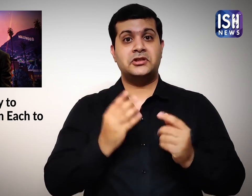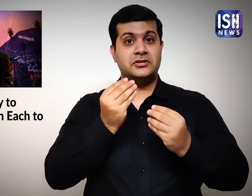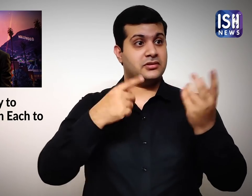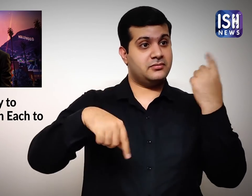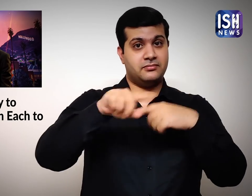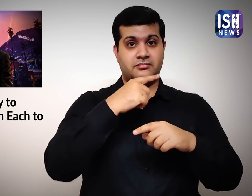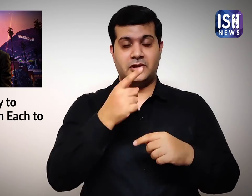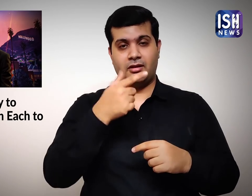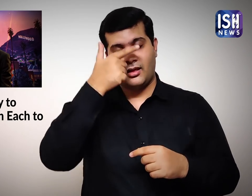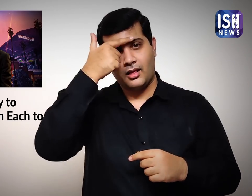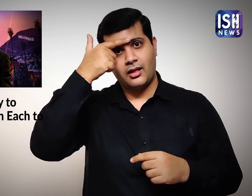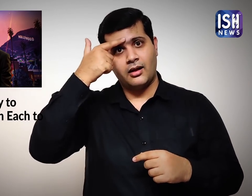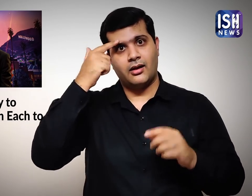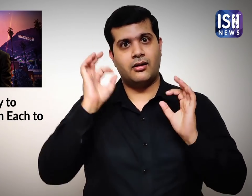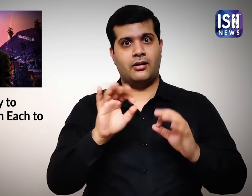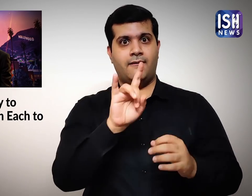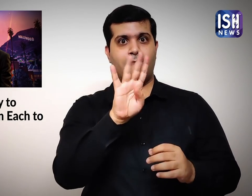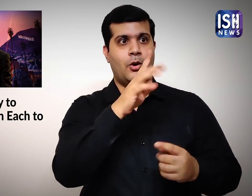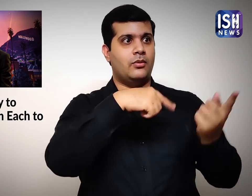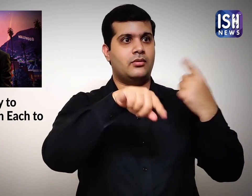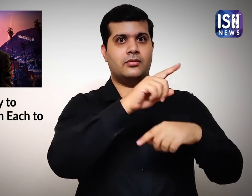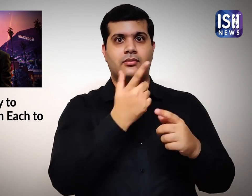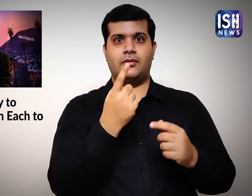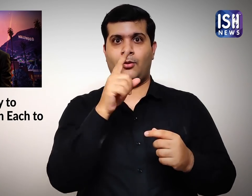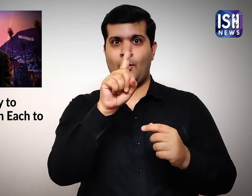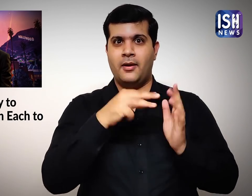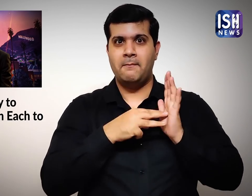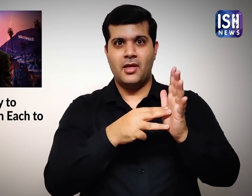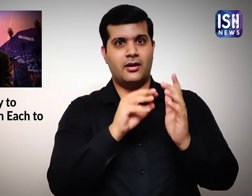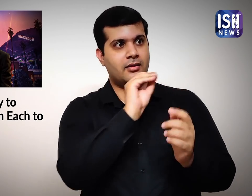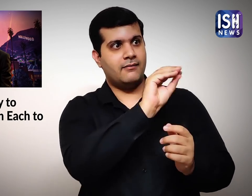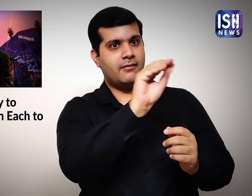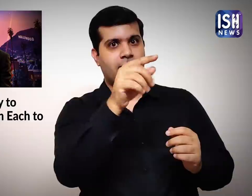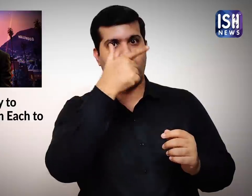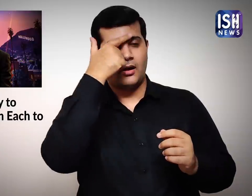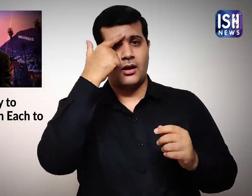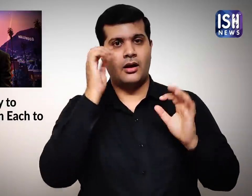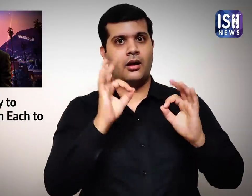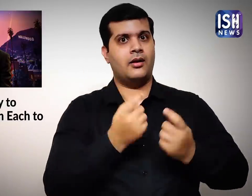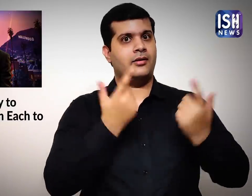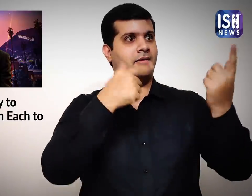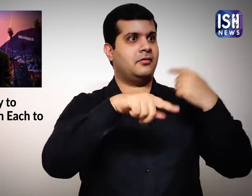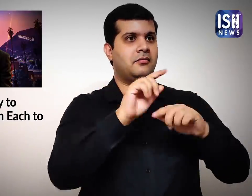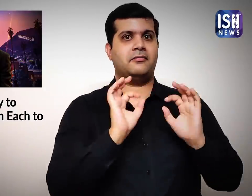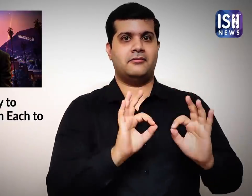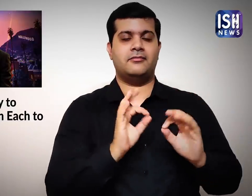People said that those 14 friends are very lucky.